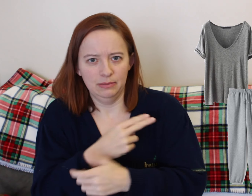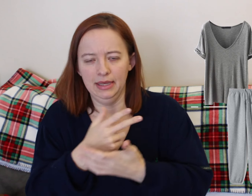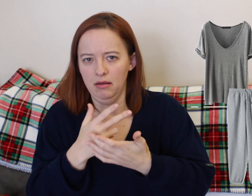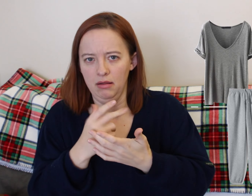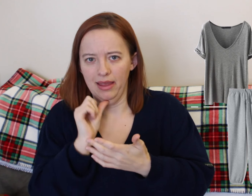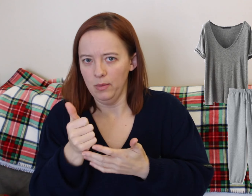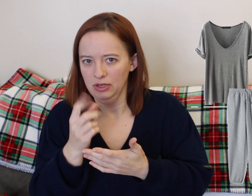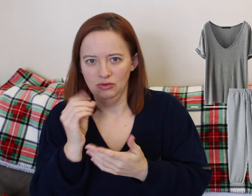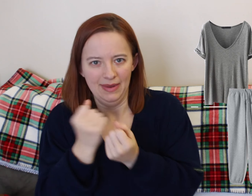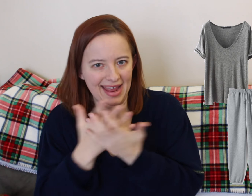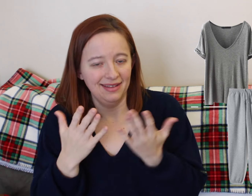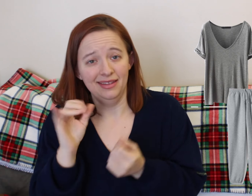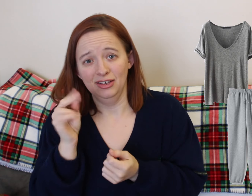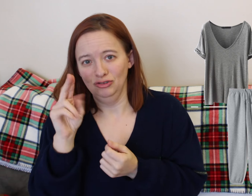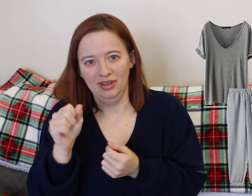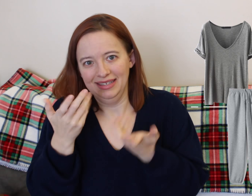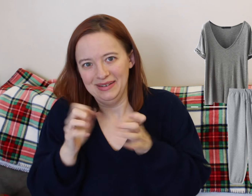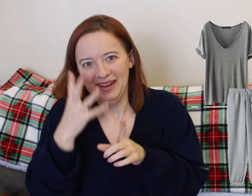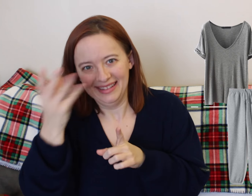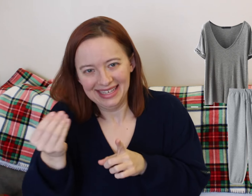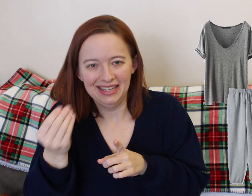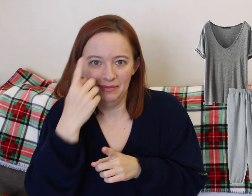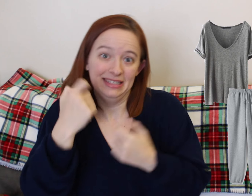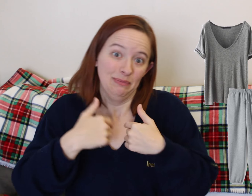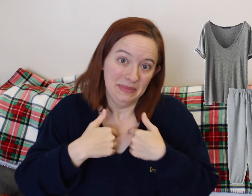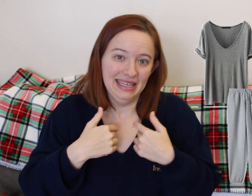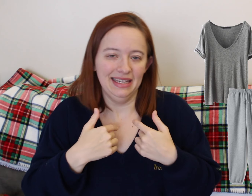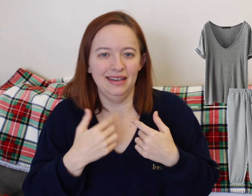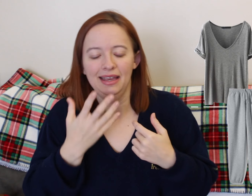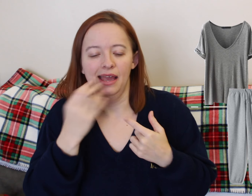Cause we ended up staying two more days cause our baby was in the NICU.